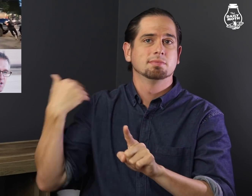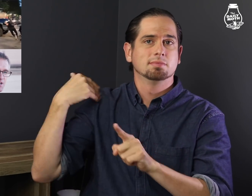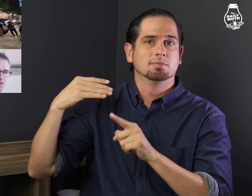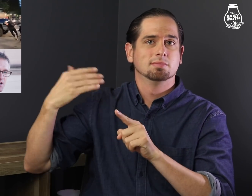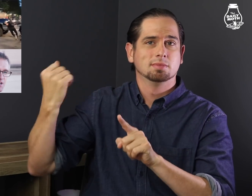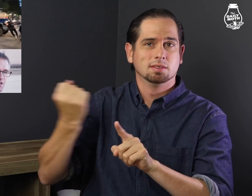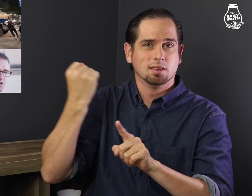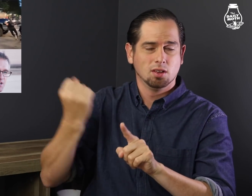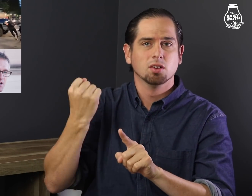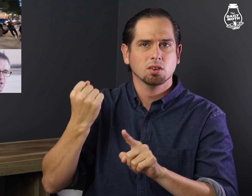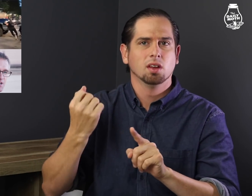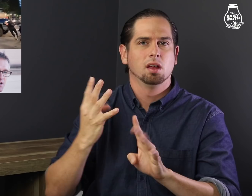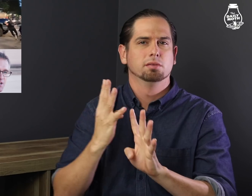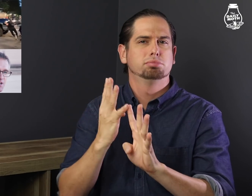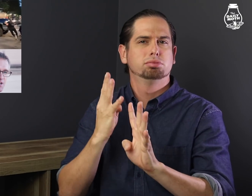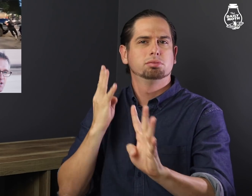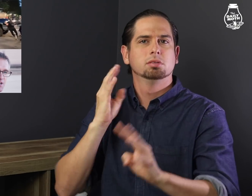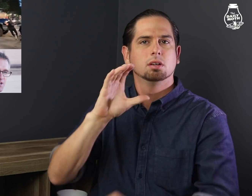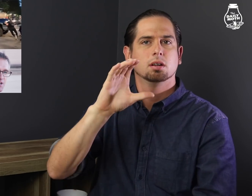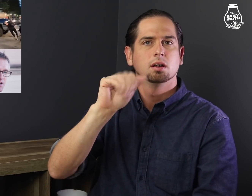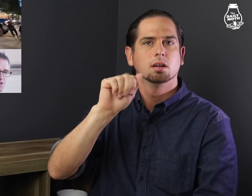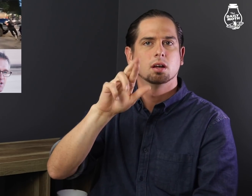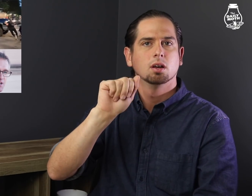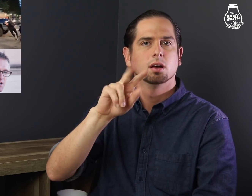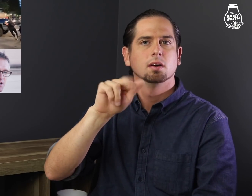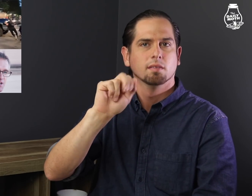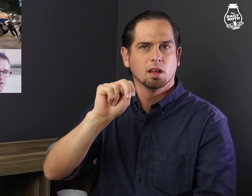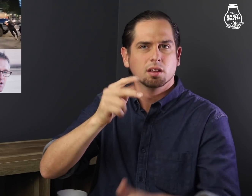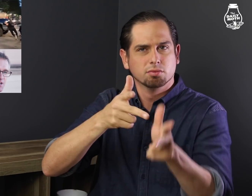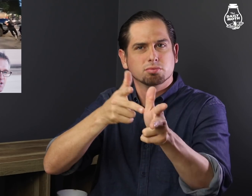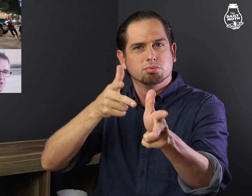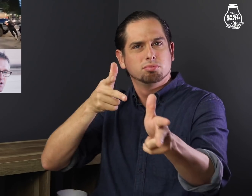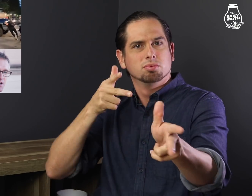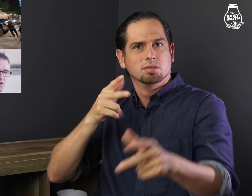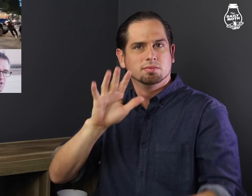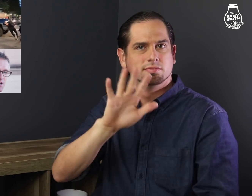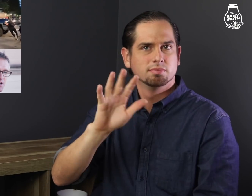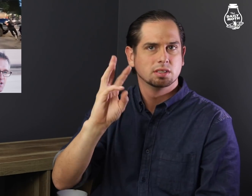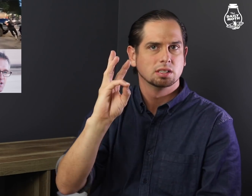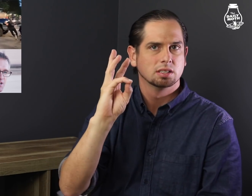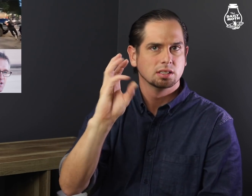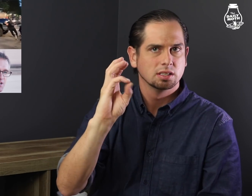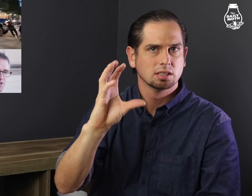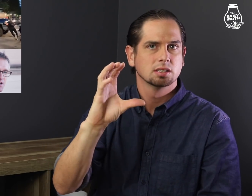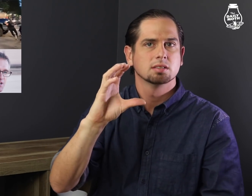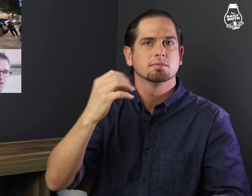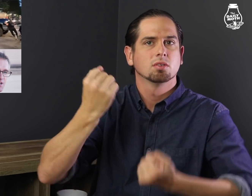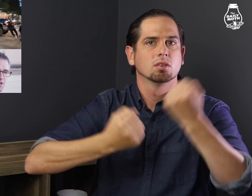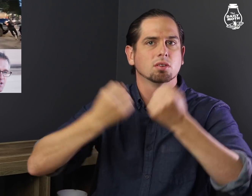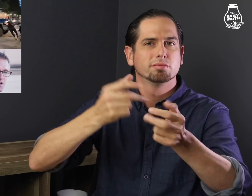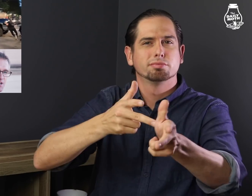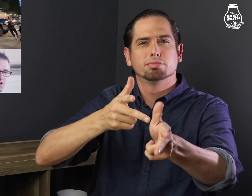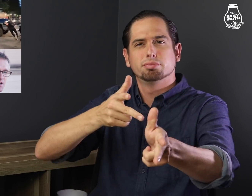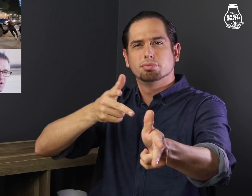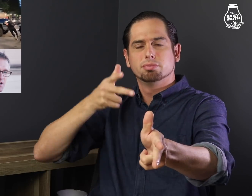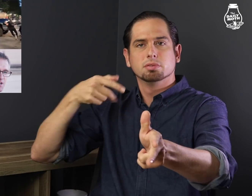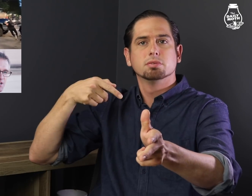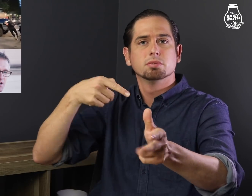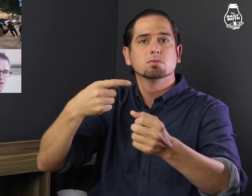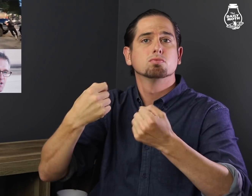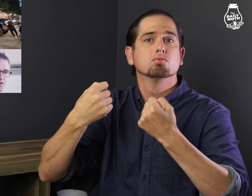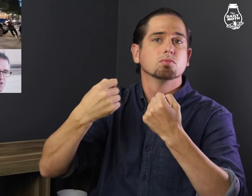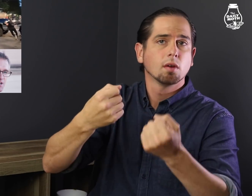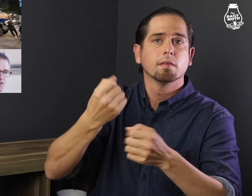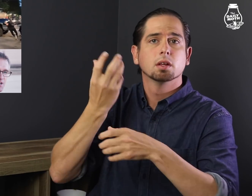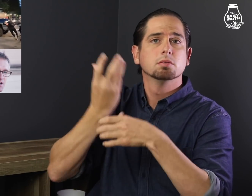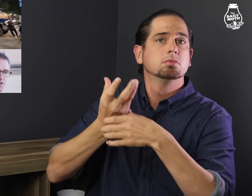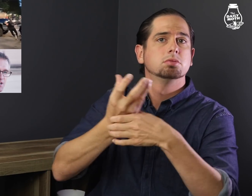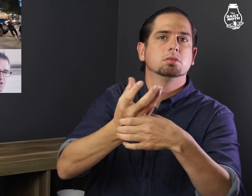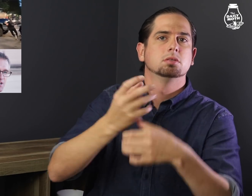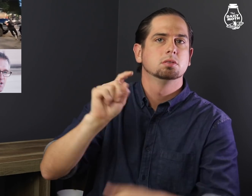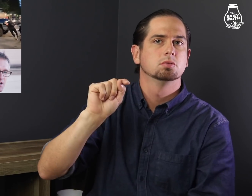On Saturday, there was a caravan of about 600 vehicles driven by